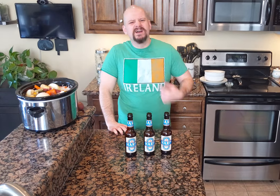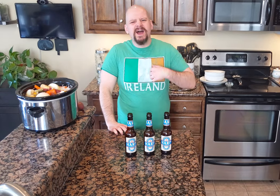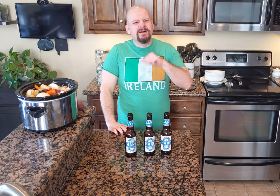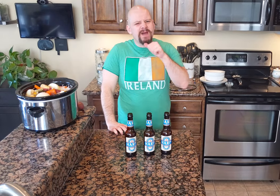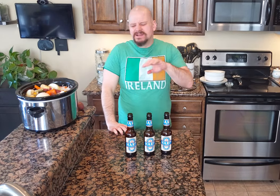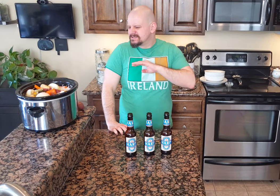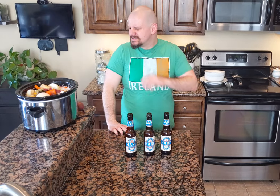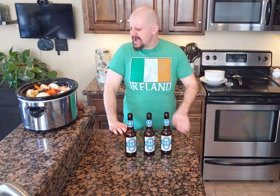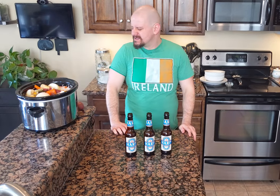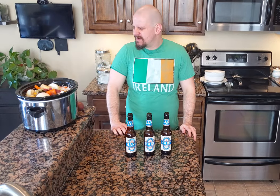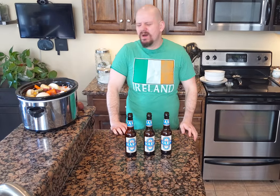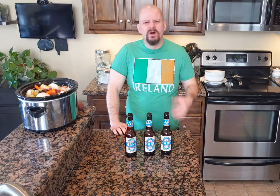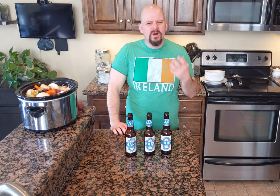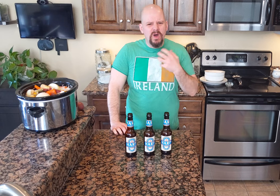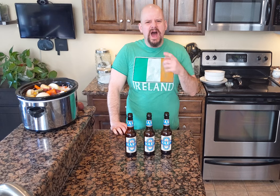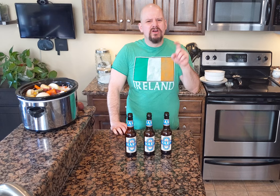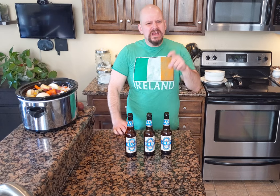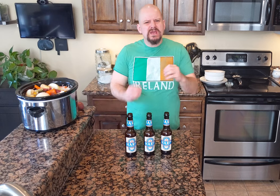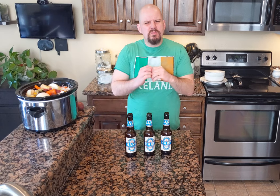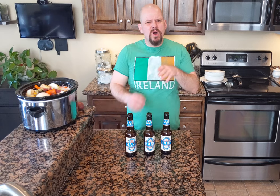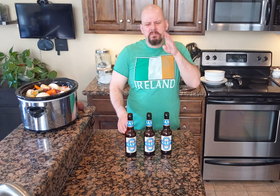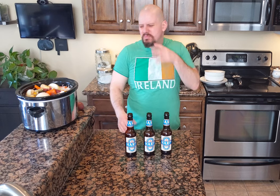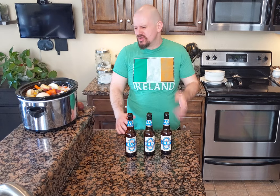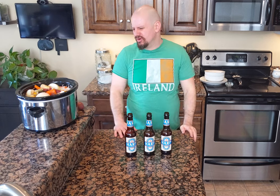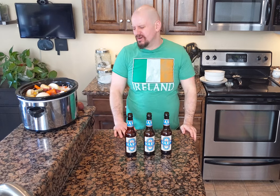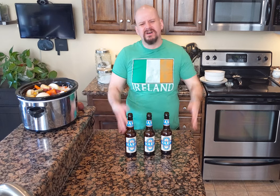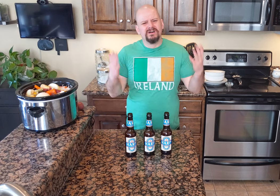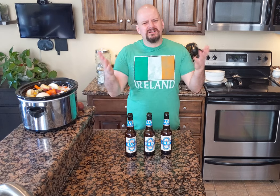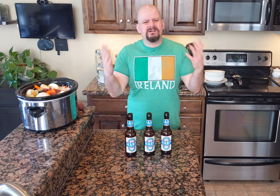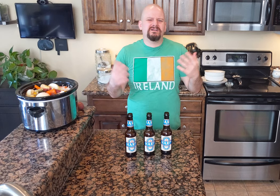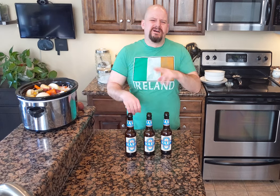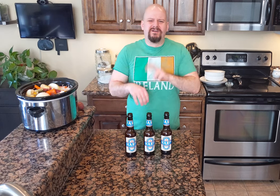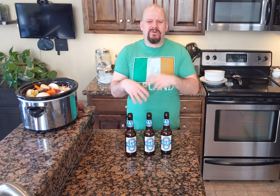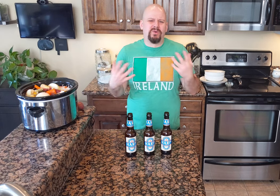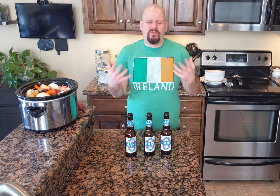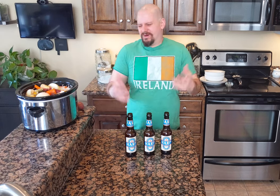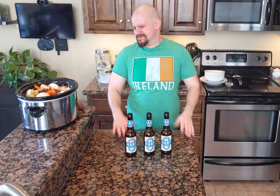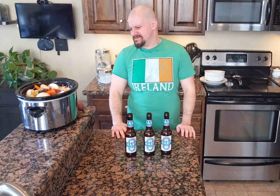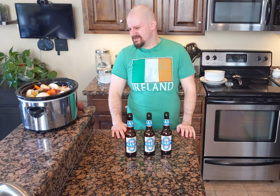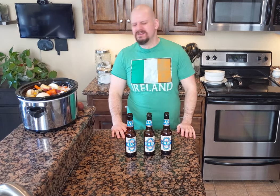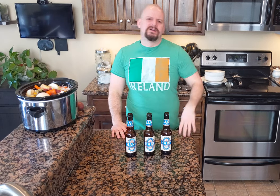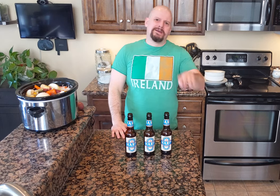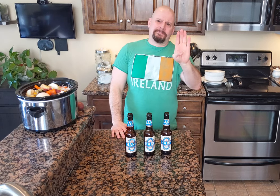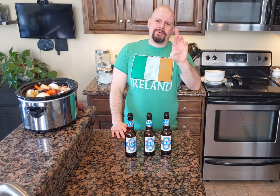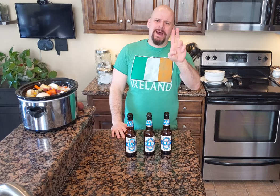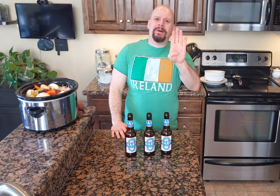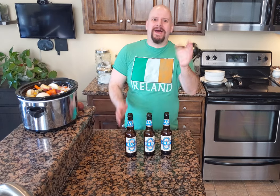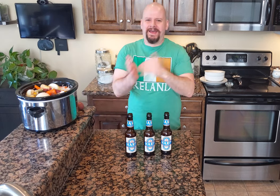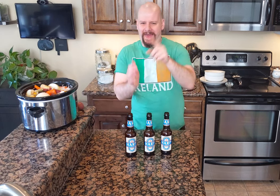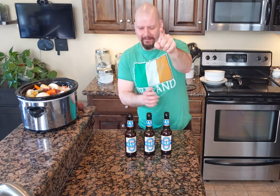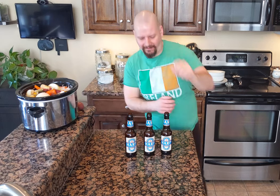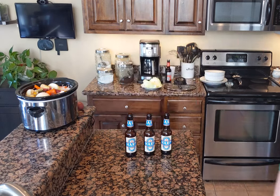I'm not satisfied. Wow, I need more beer. Of course! Be right back again!